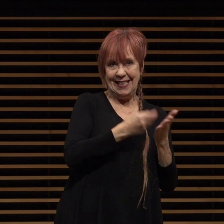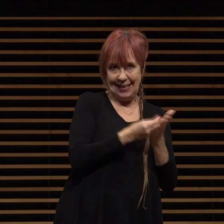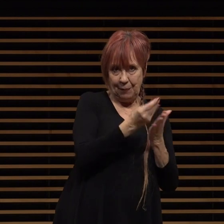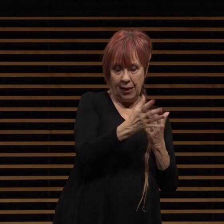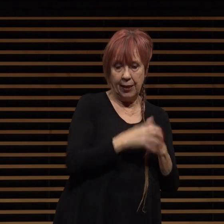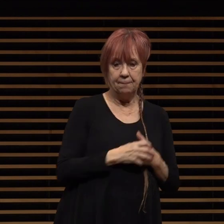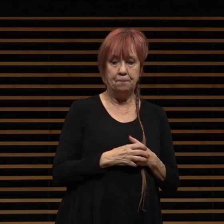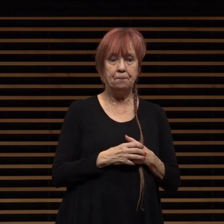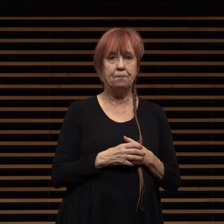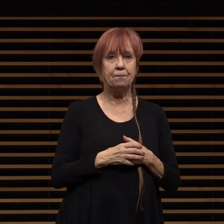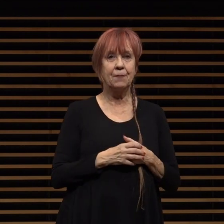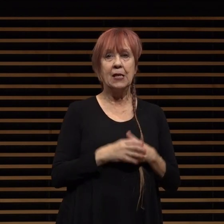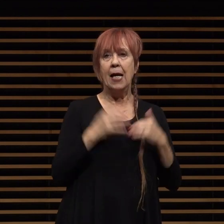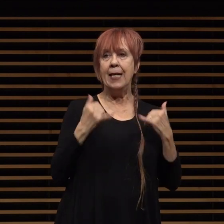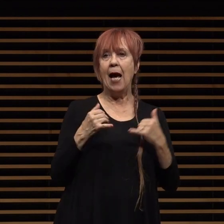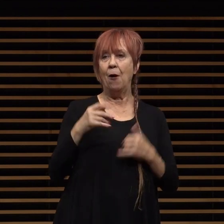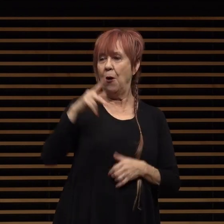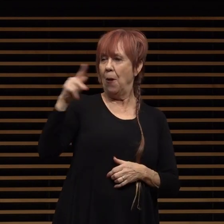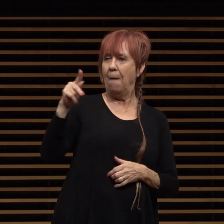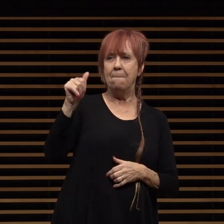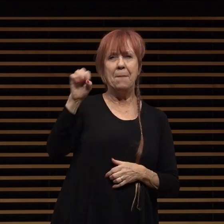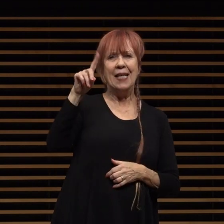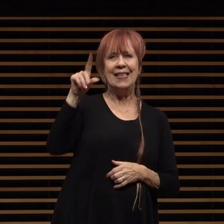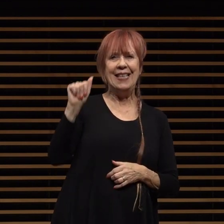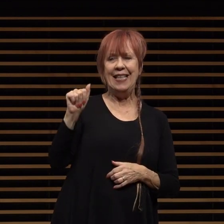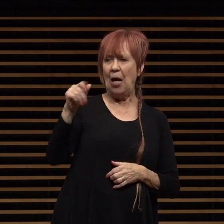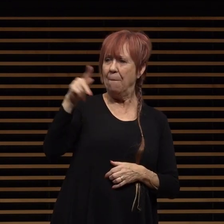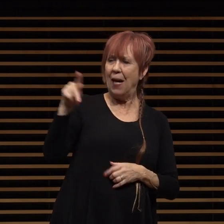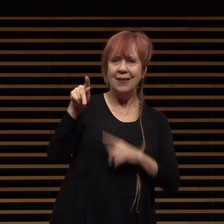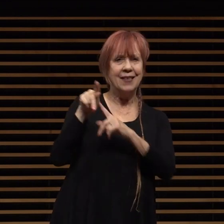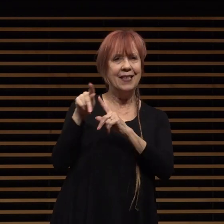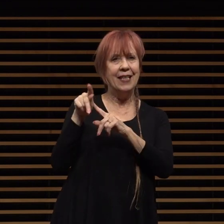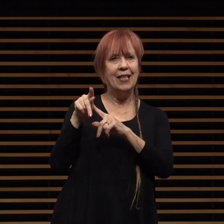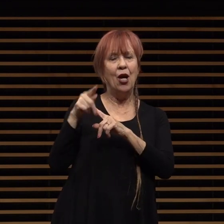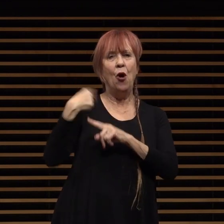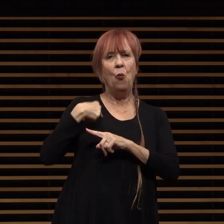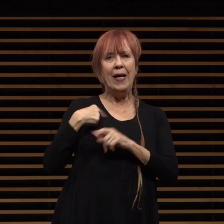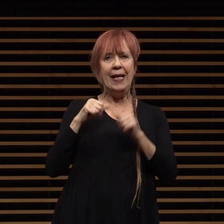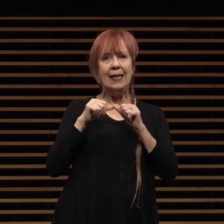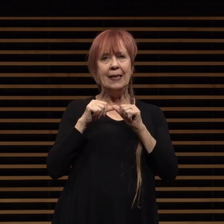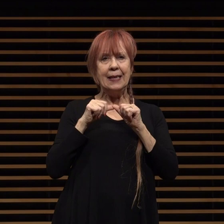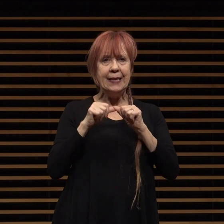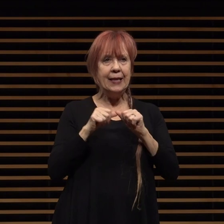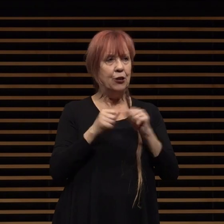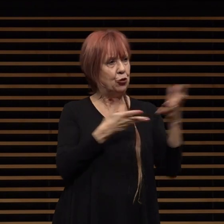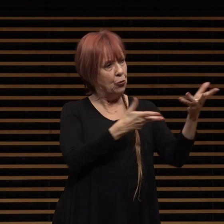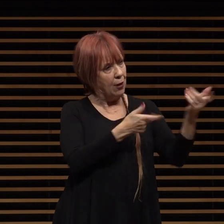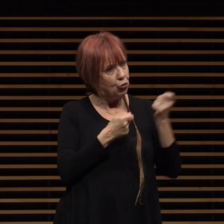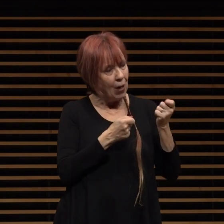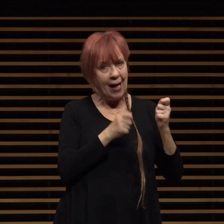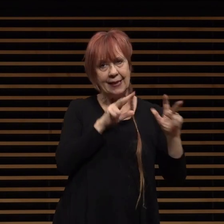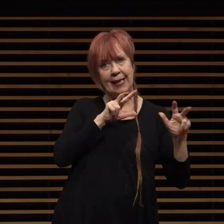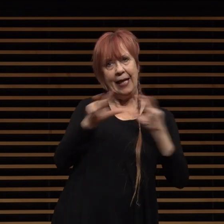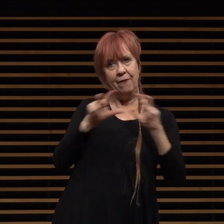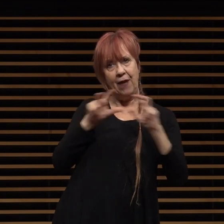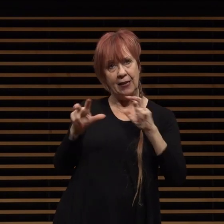the attraction of pasadena passana continues to attract investment we